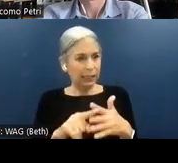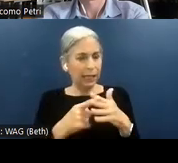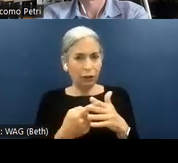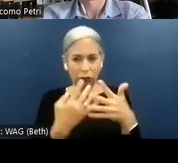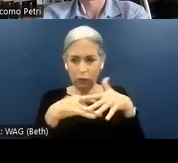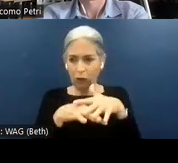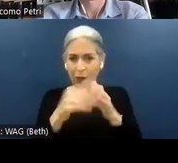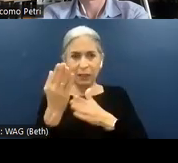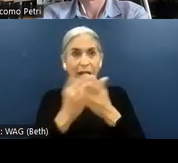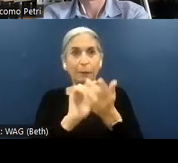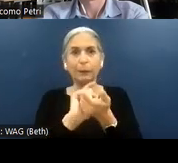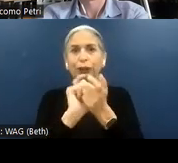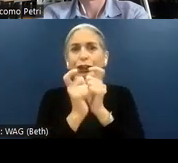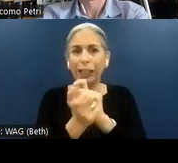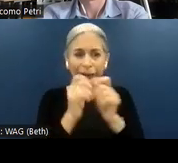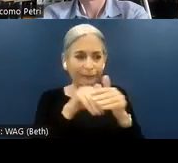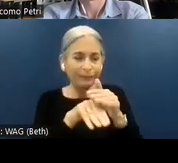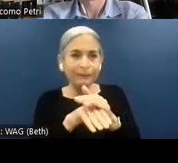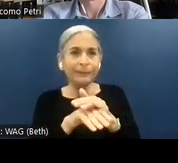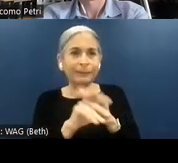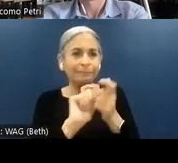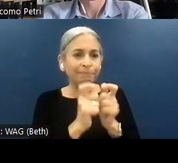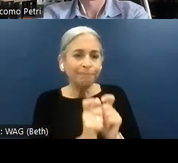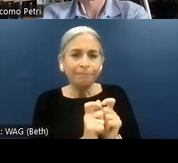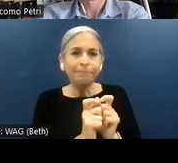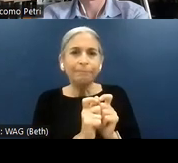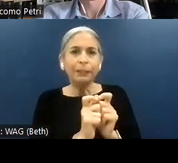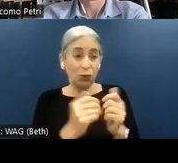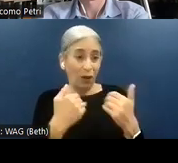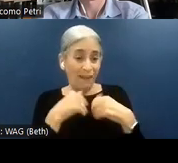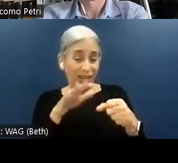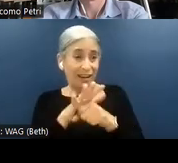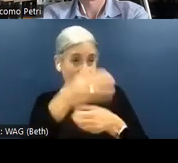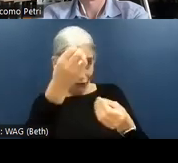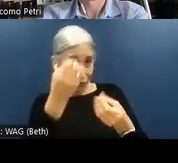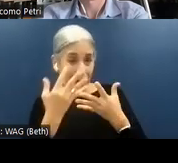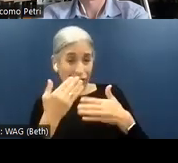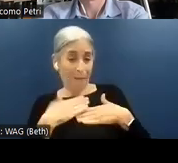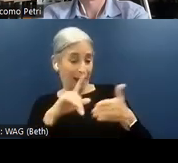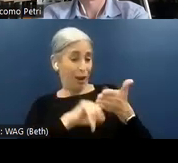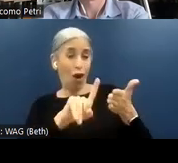some accessibility remediation. So do I have the information in my audit on prioritization,